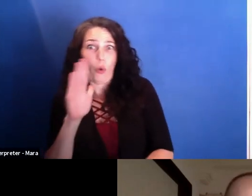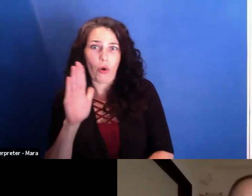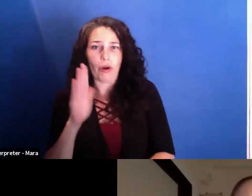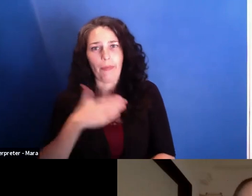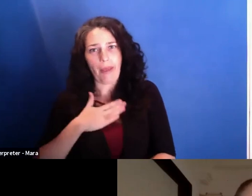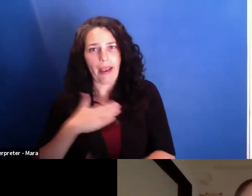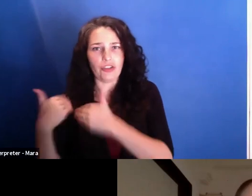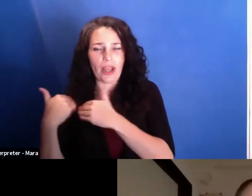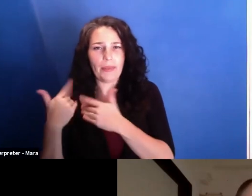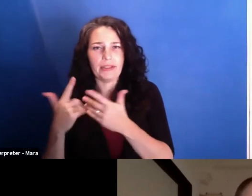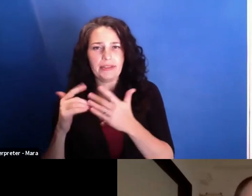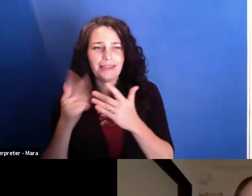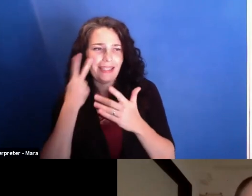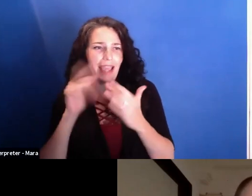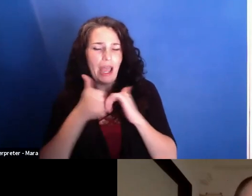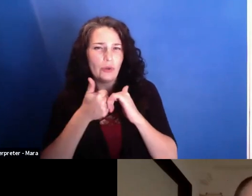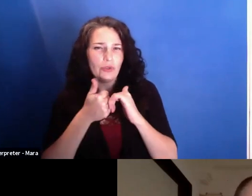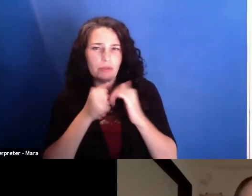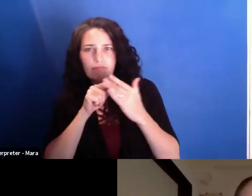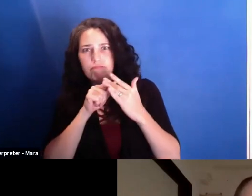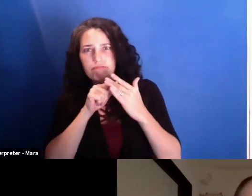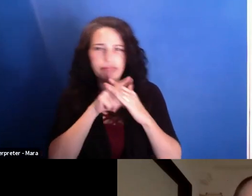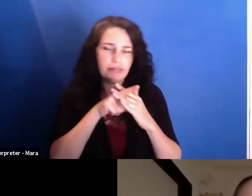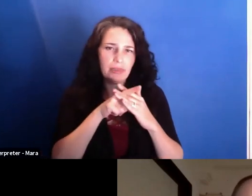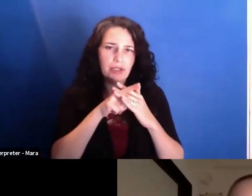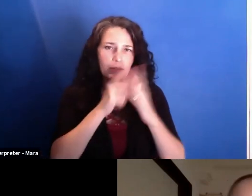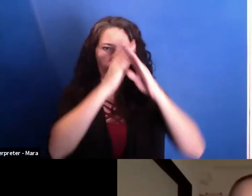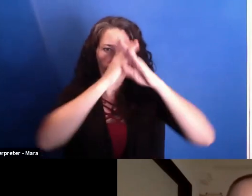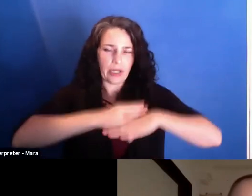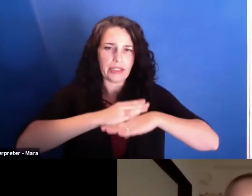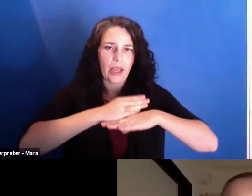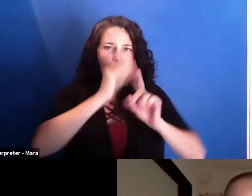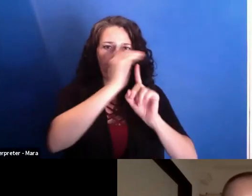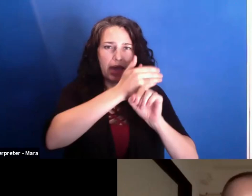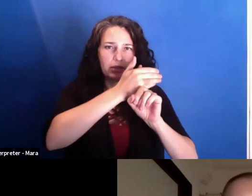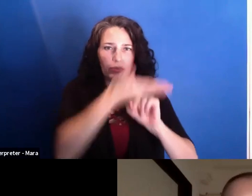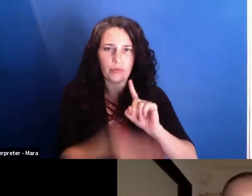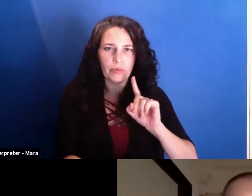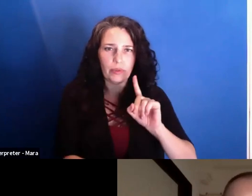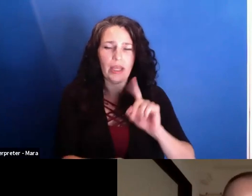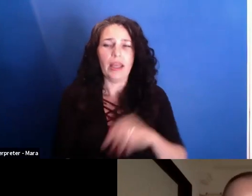And it happened-- I mean, even Catalin said at one point, you know, for sure, he became more nervous and nervous